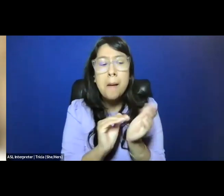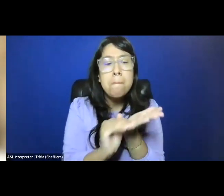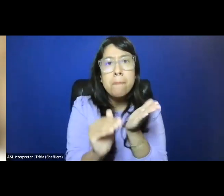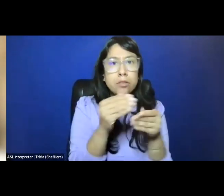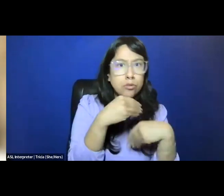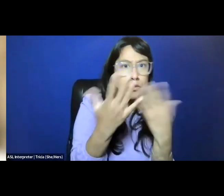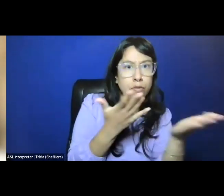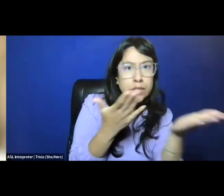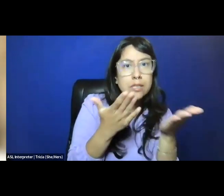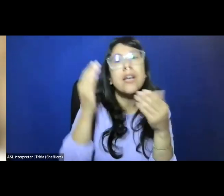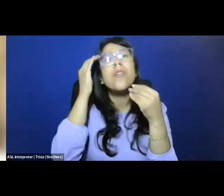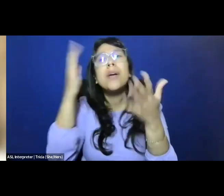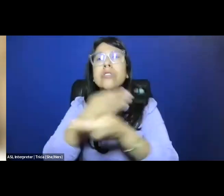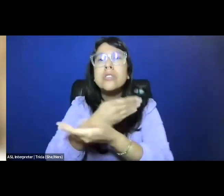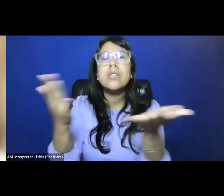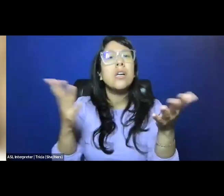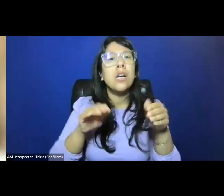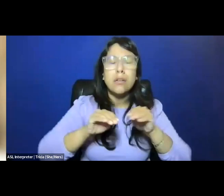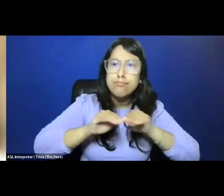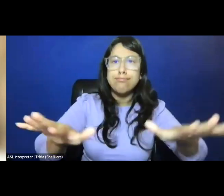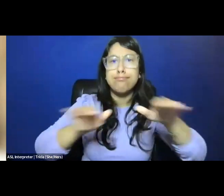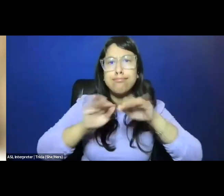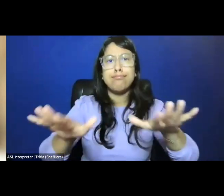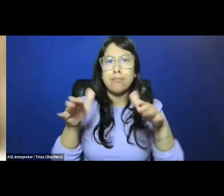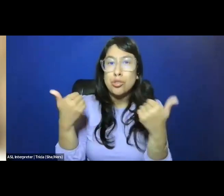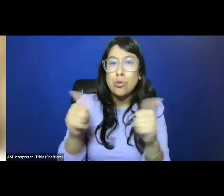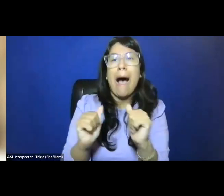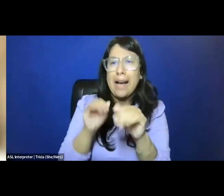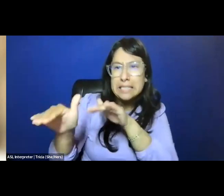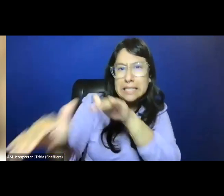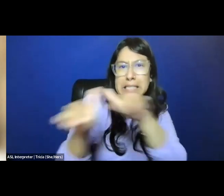and information providers continued to flood these arid areas.